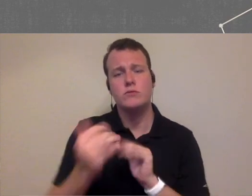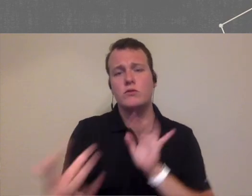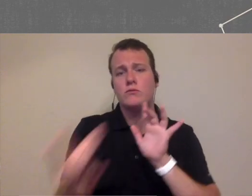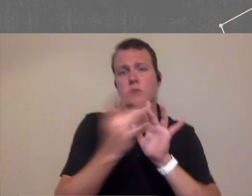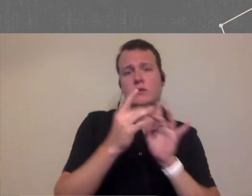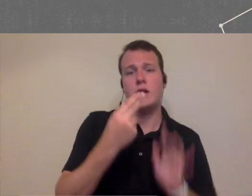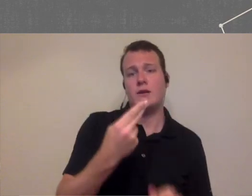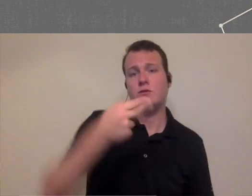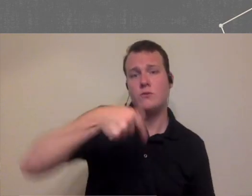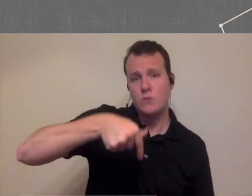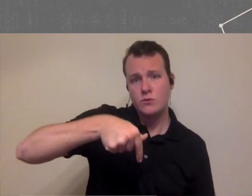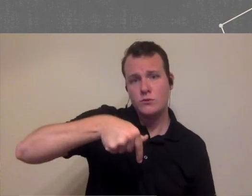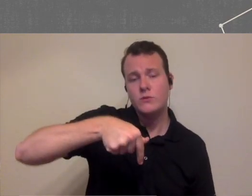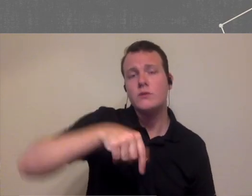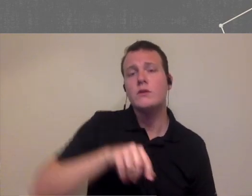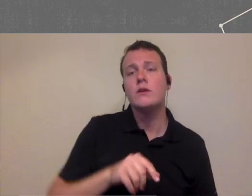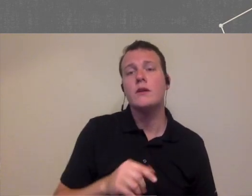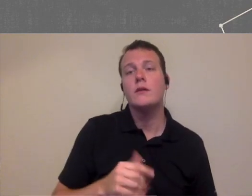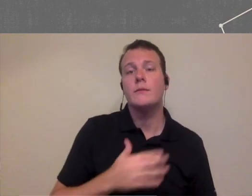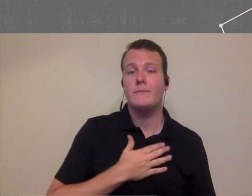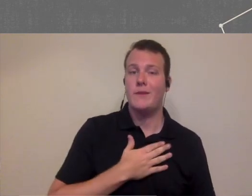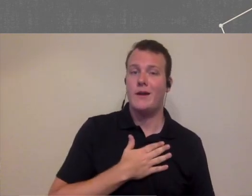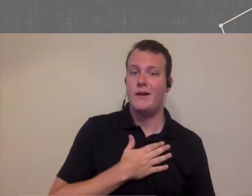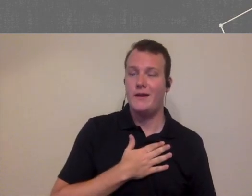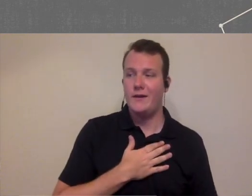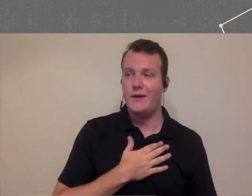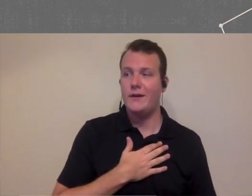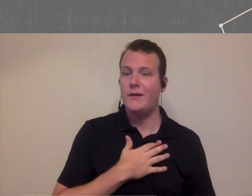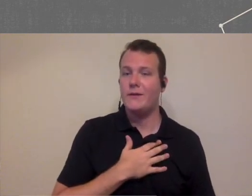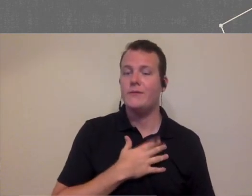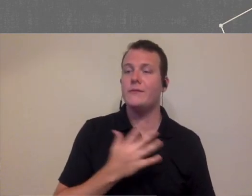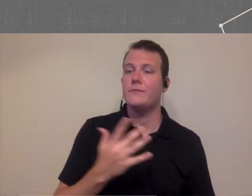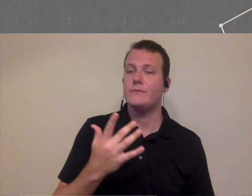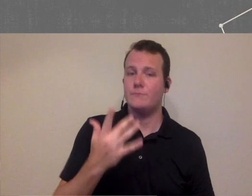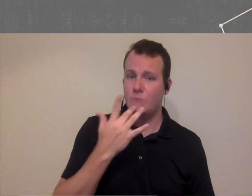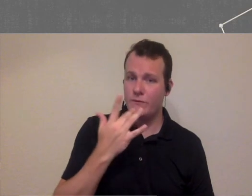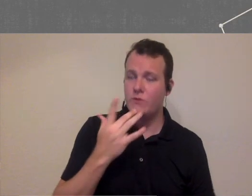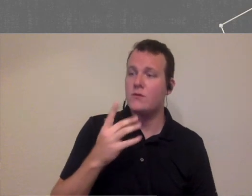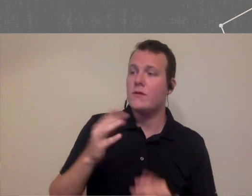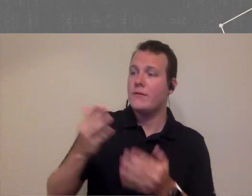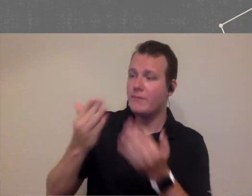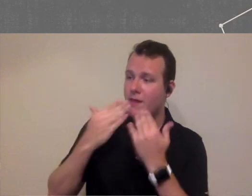headquarters and I personally would like to thank dr. urban and dr. Baldwin for